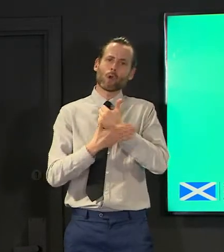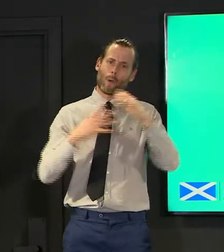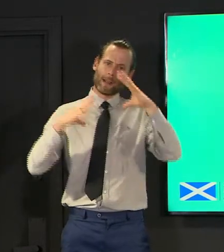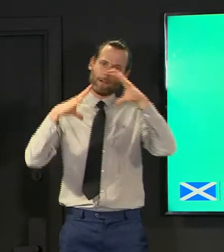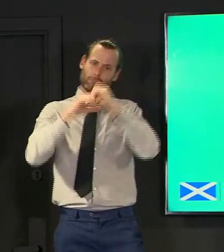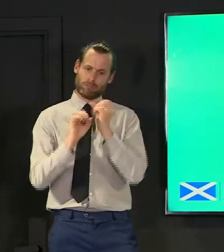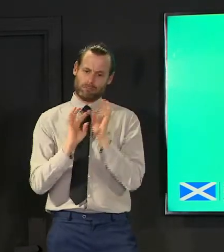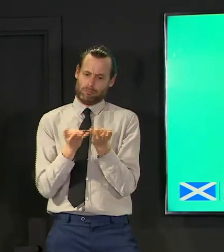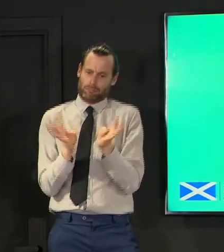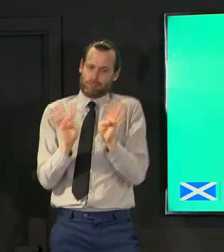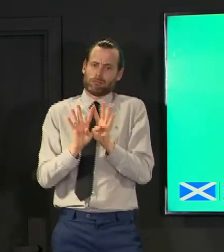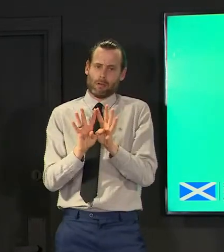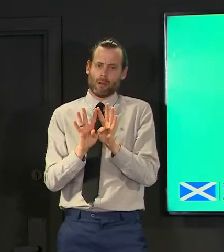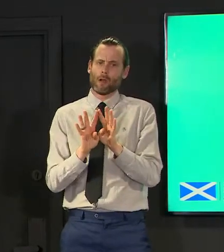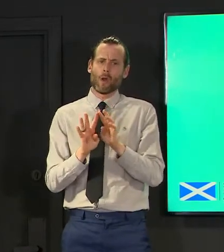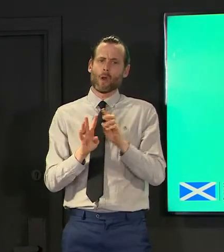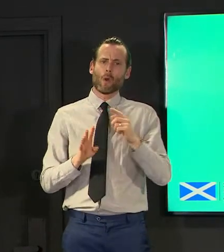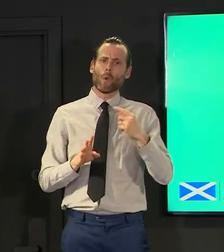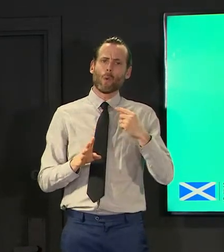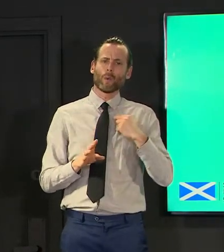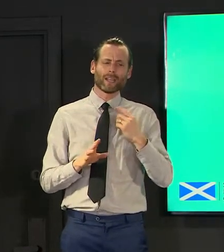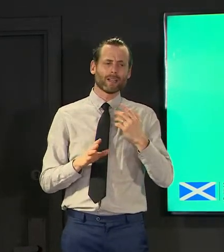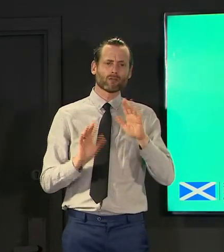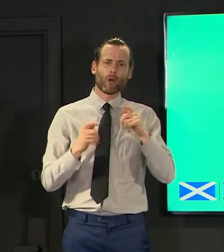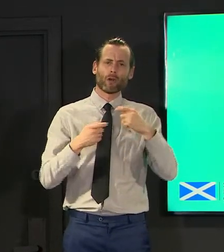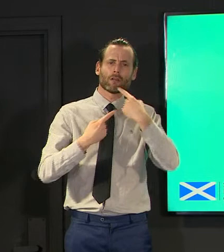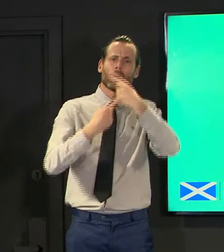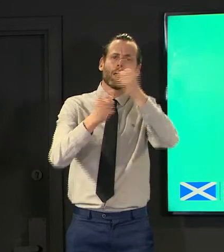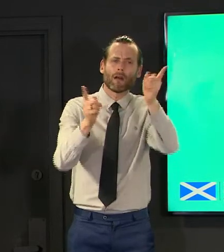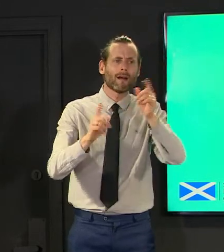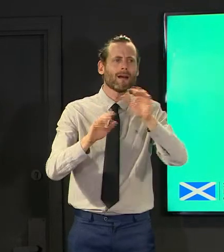the pandemic but let me illustrate to you why i disagree with them with data